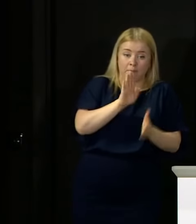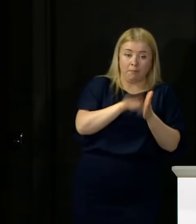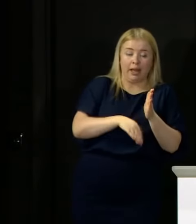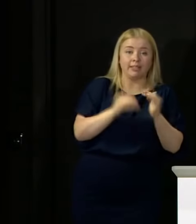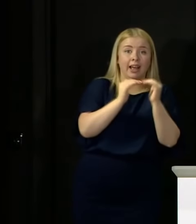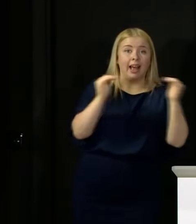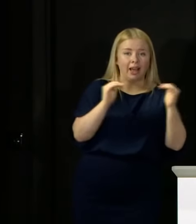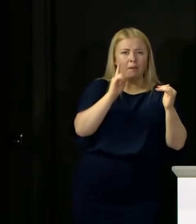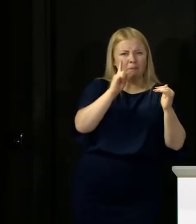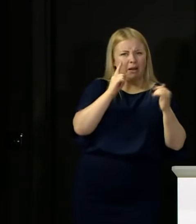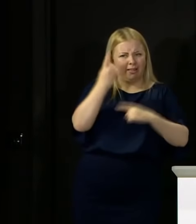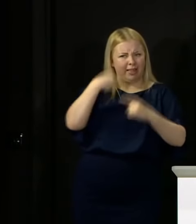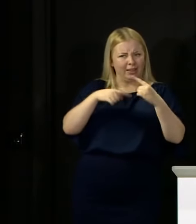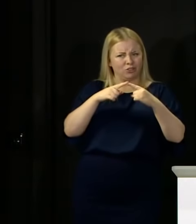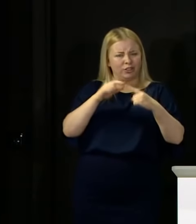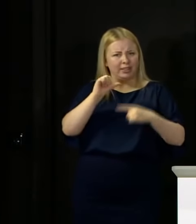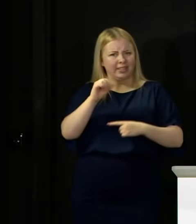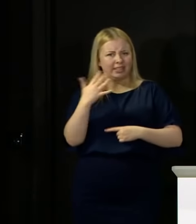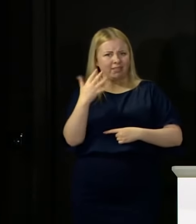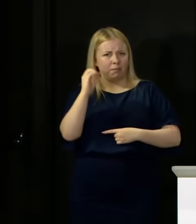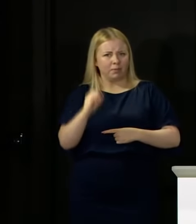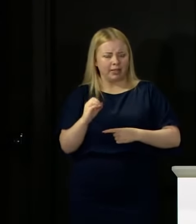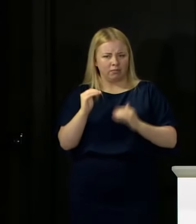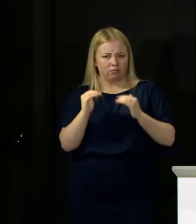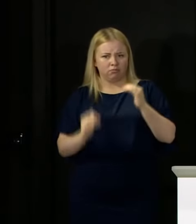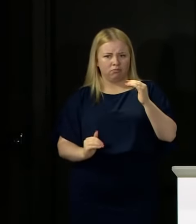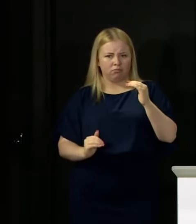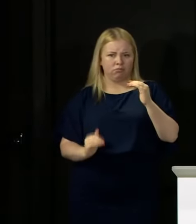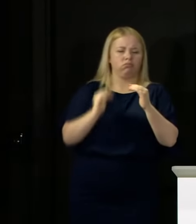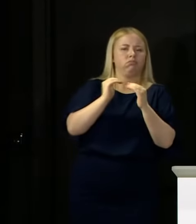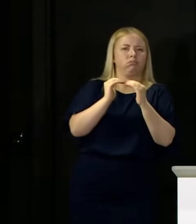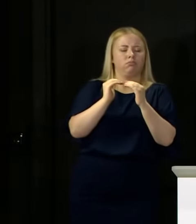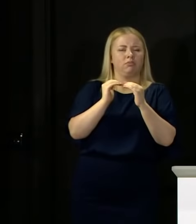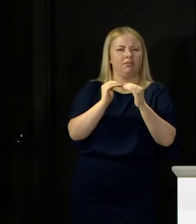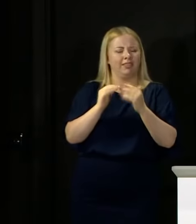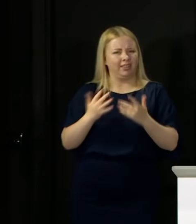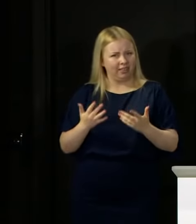cent last year, that would raise a real credibility issue.